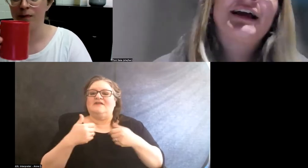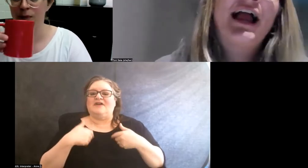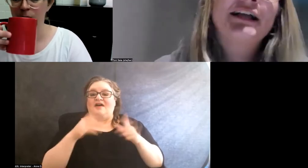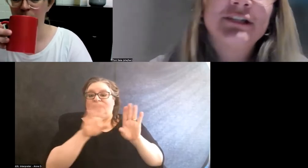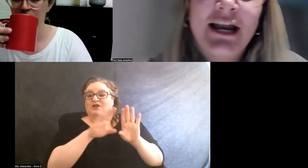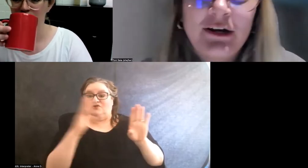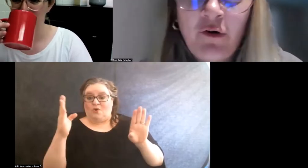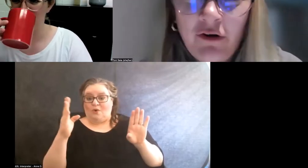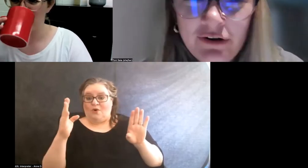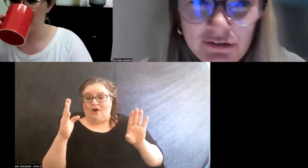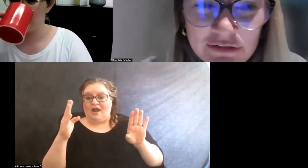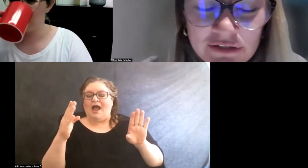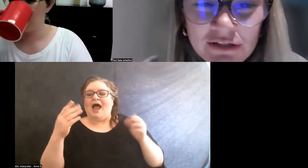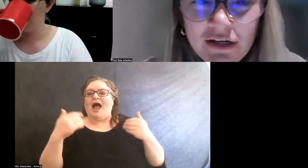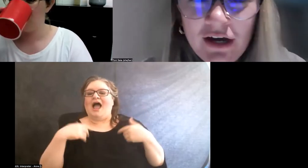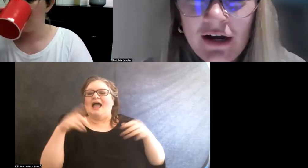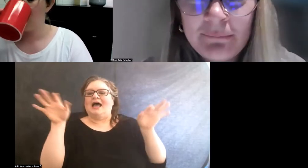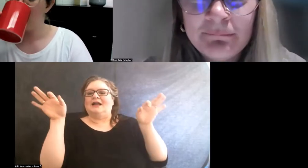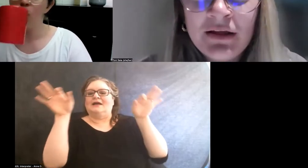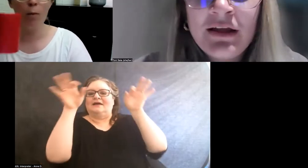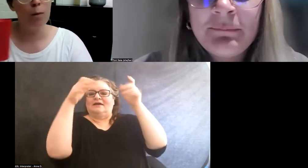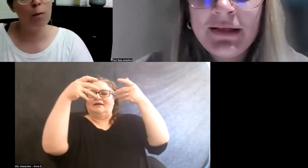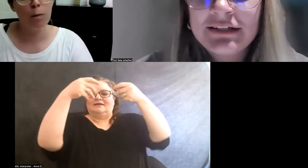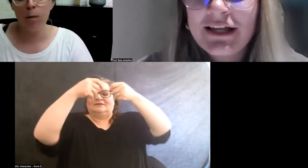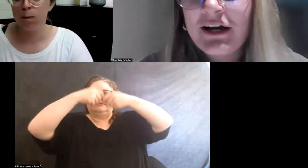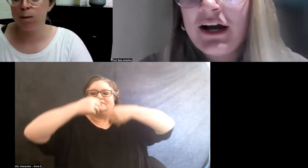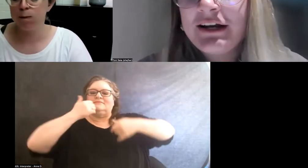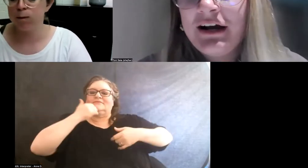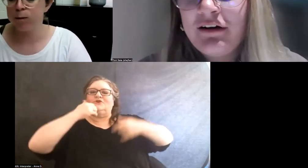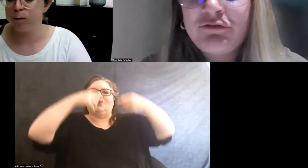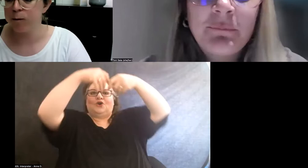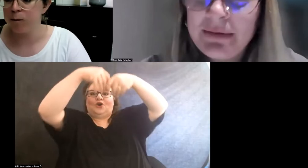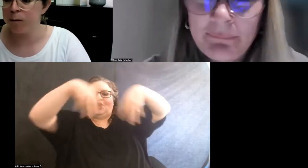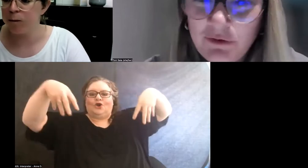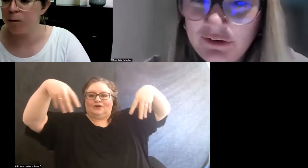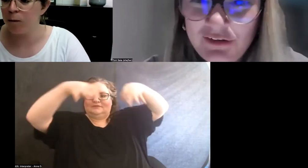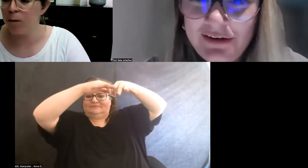I actually had a curtain because I thought for me, personally,